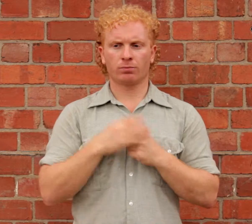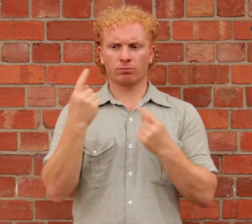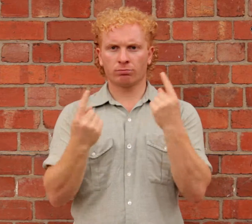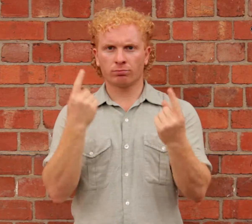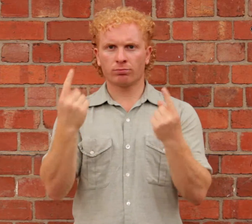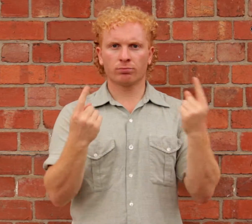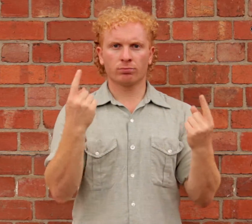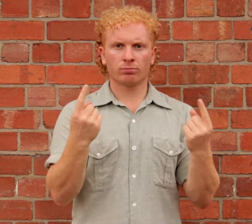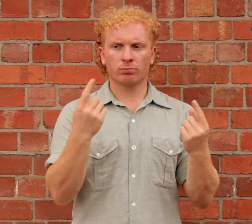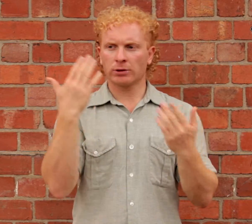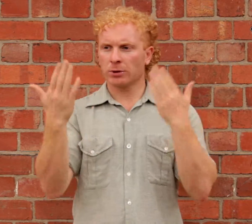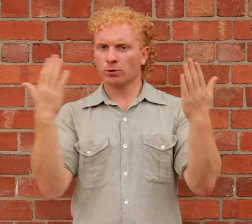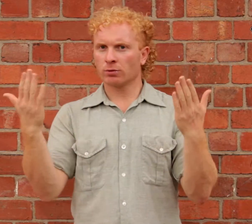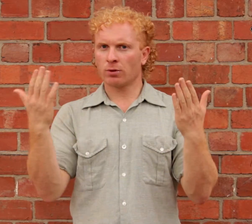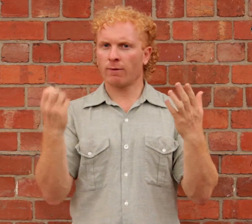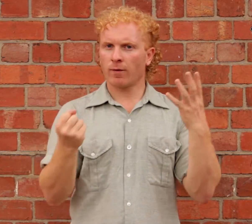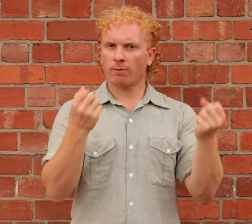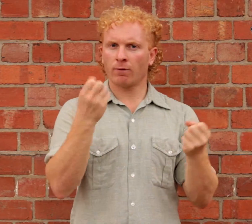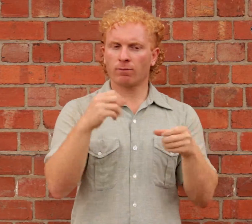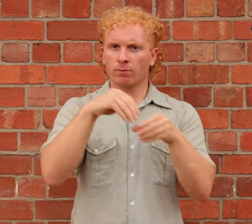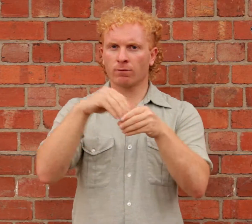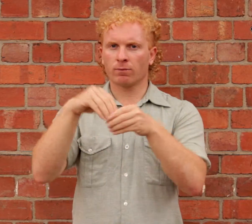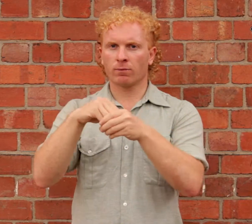Each of the following exhibitions feature